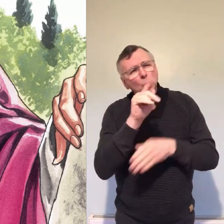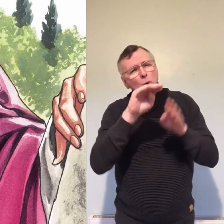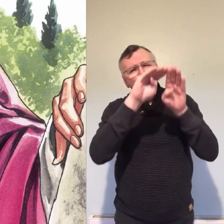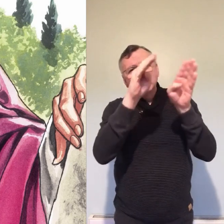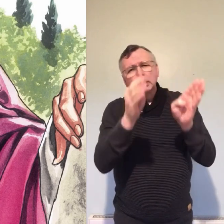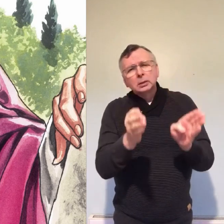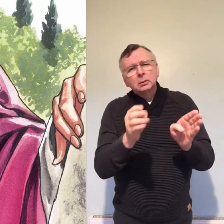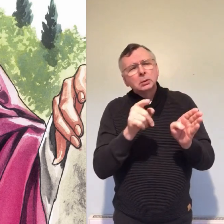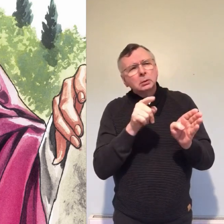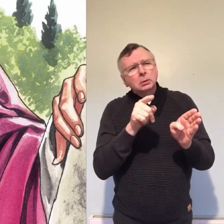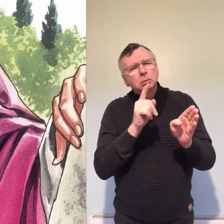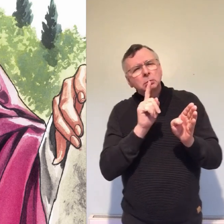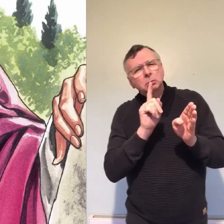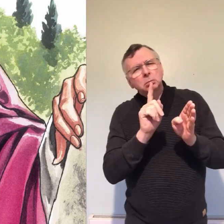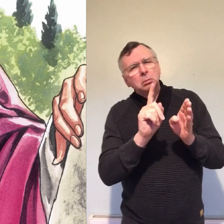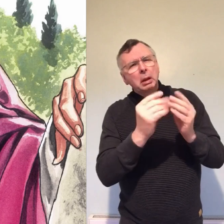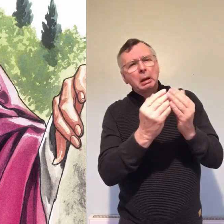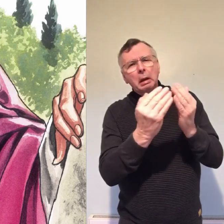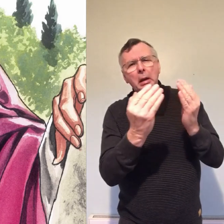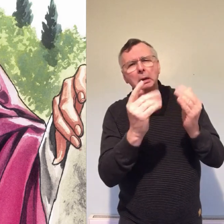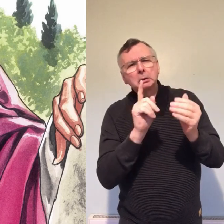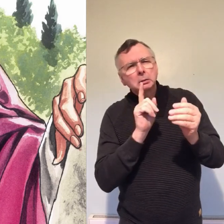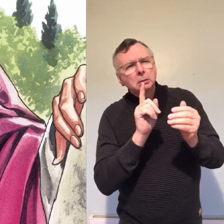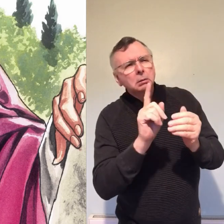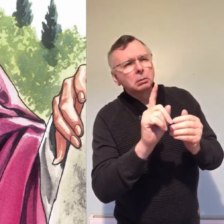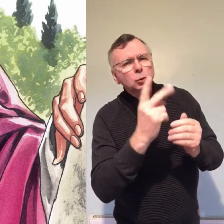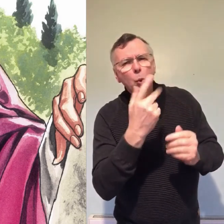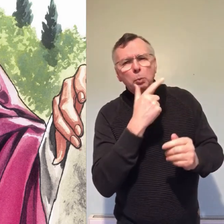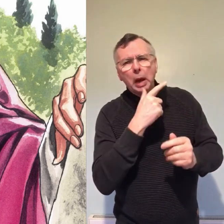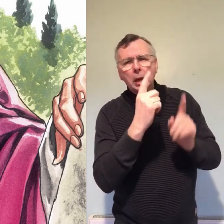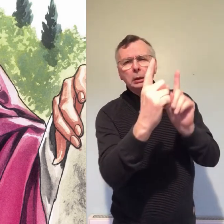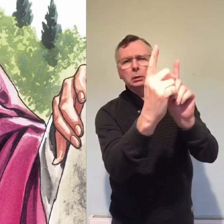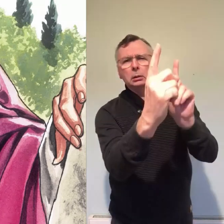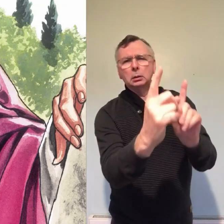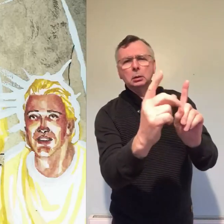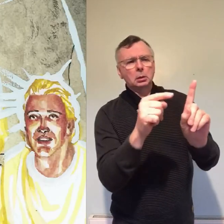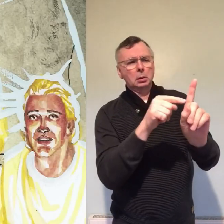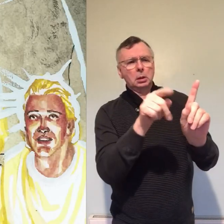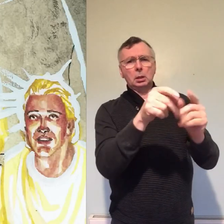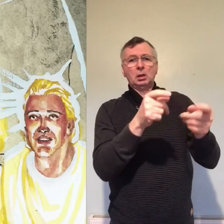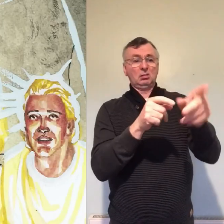over to look into the tomb and she saw two figures in white seated where Jesus